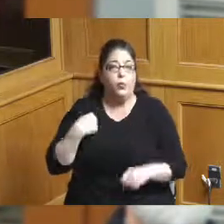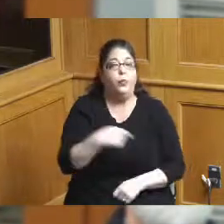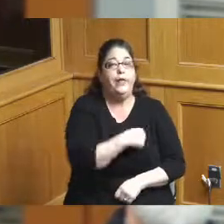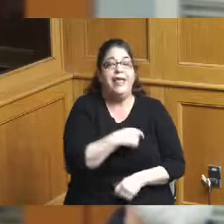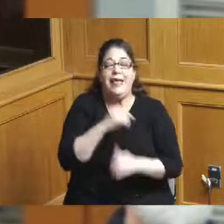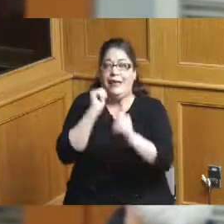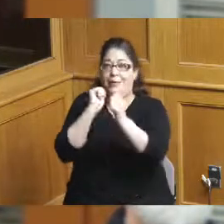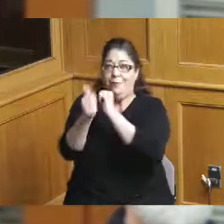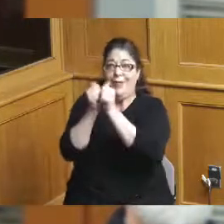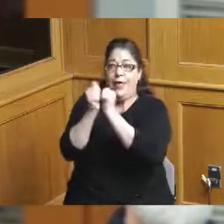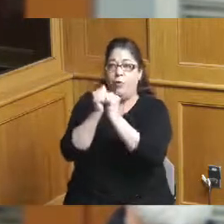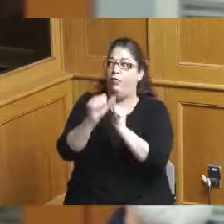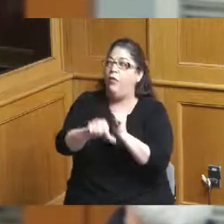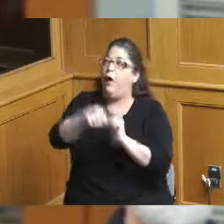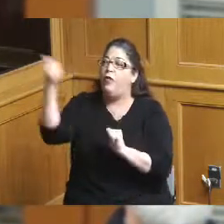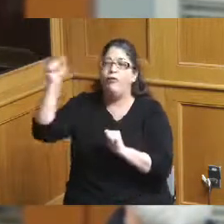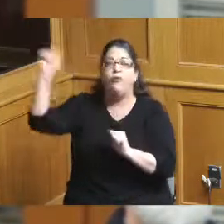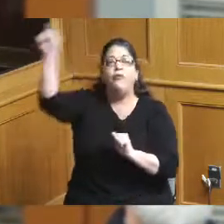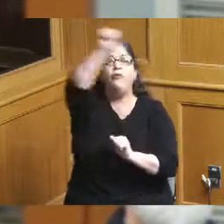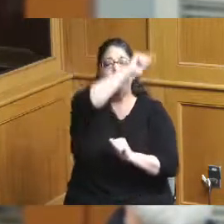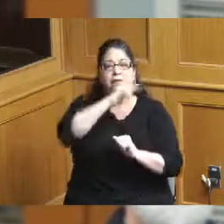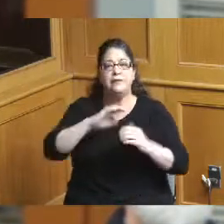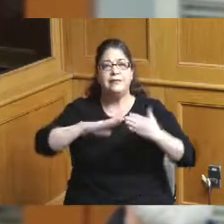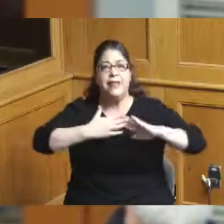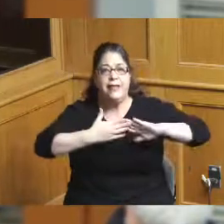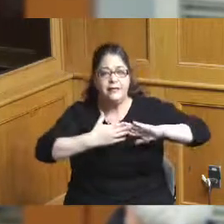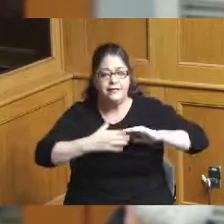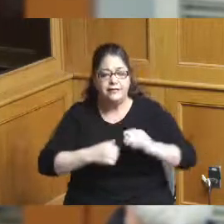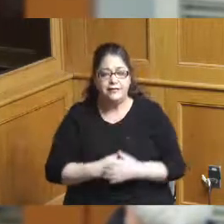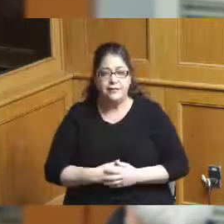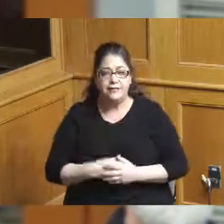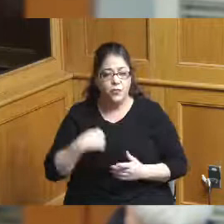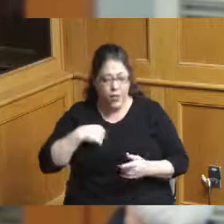convention district space we all agree that the biggest challenge is that there has